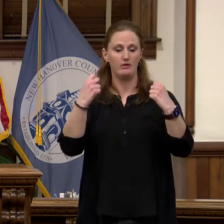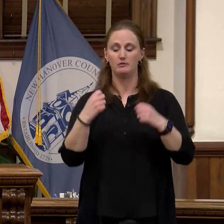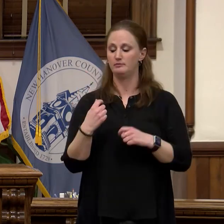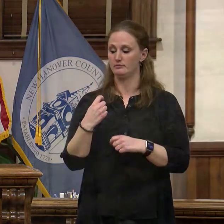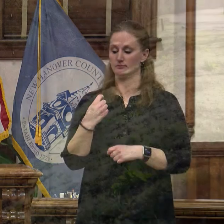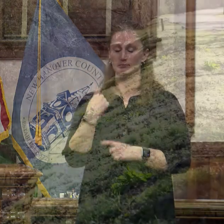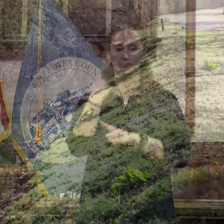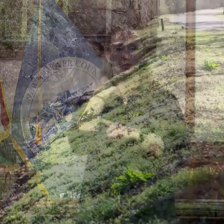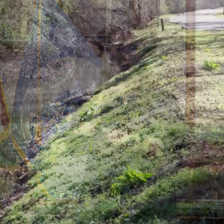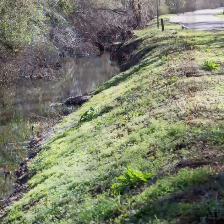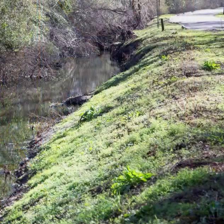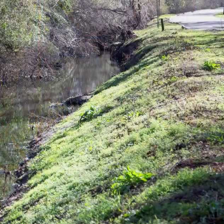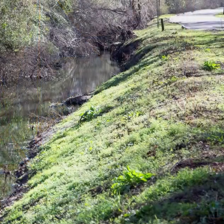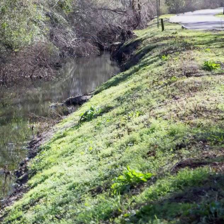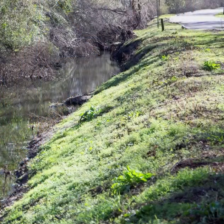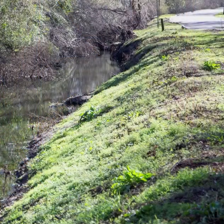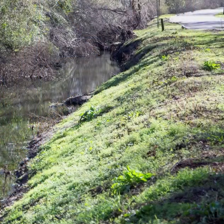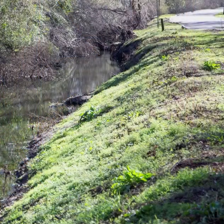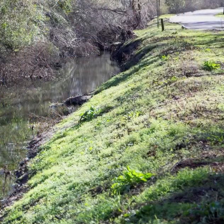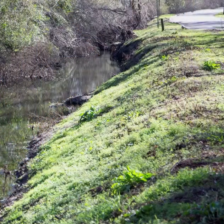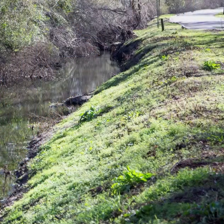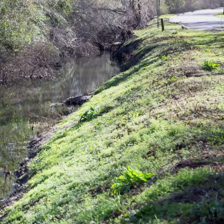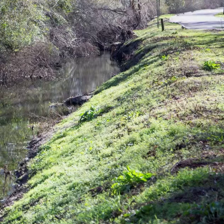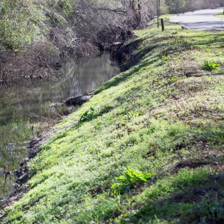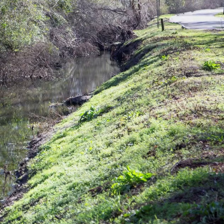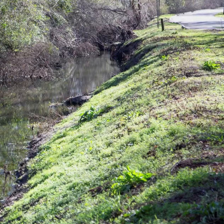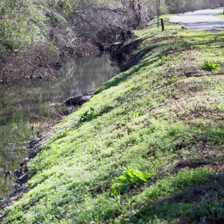also approved a new storm water services program that will begin in July this